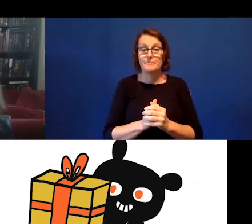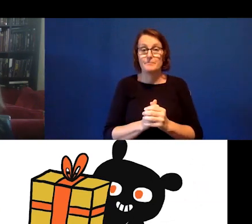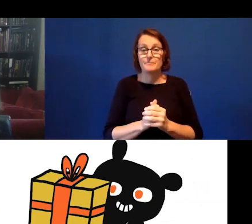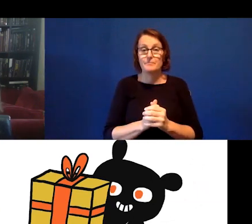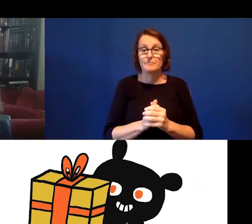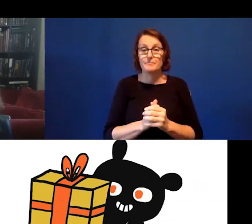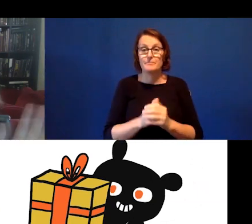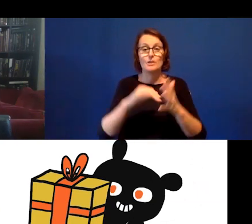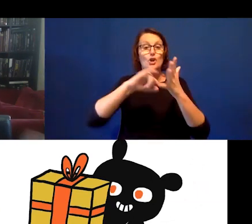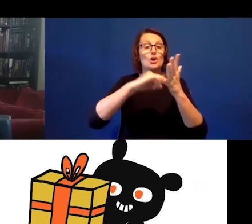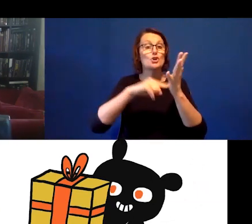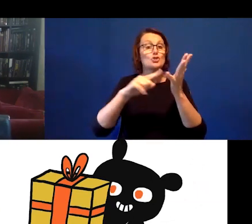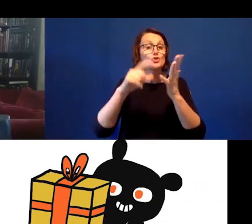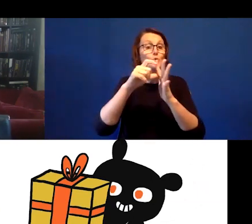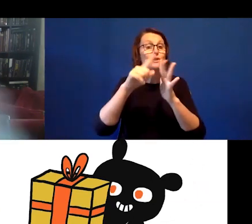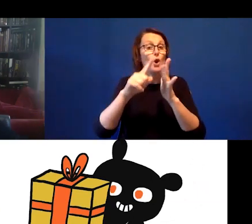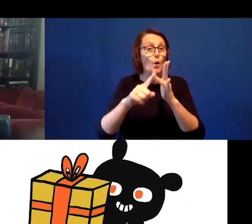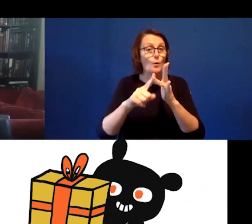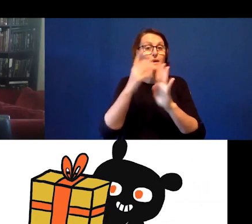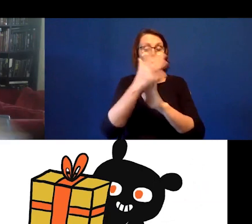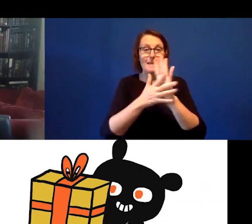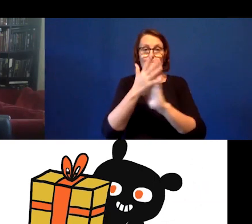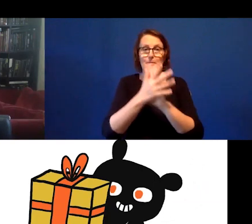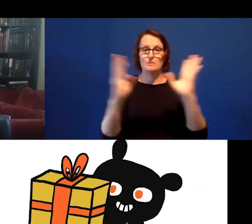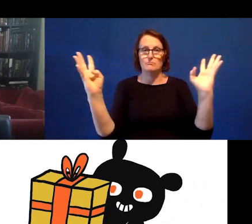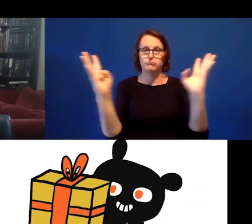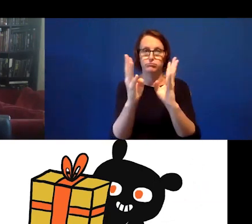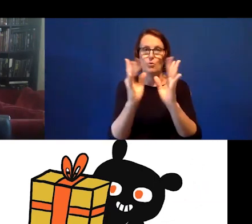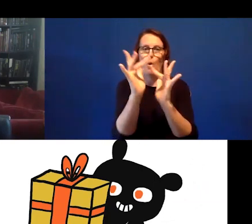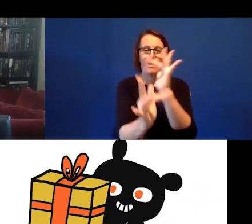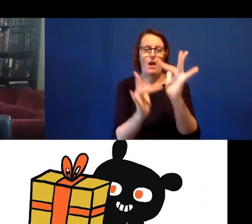obviously the switch there is that you're making together online. This